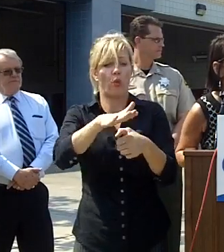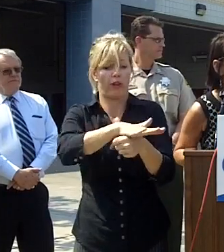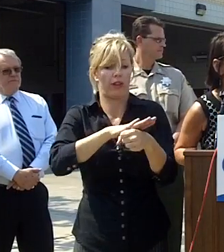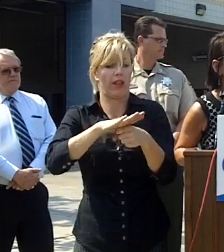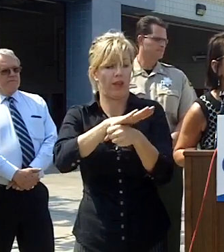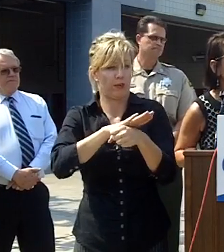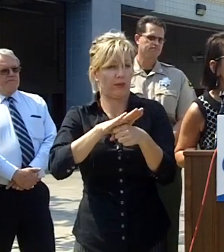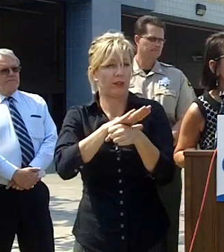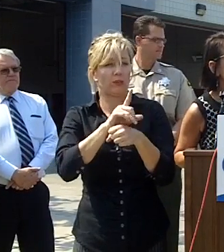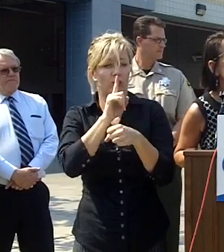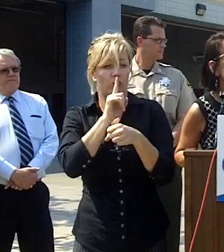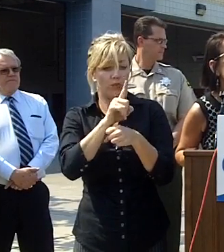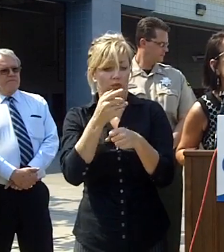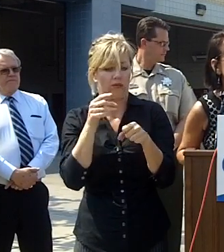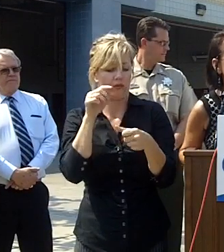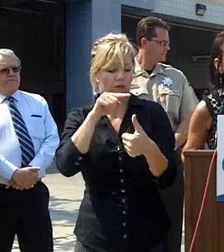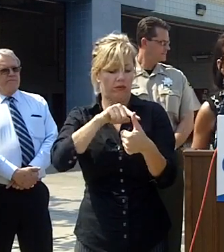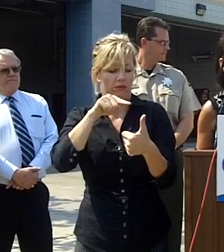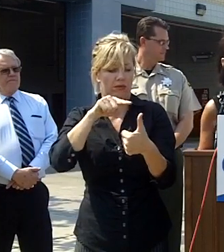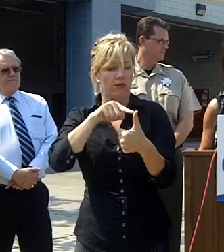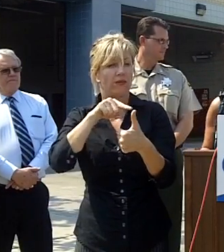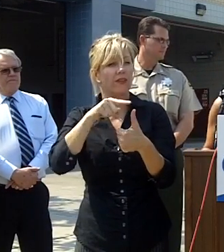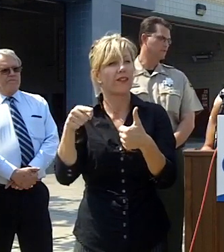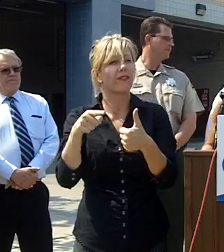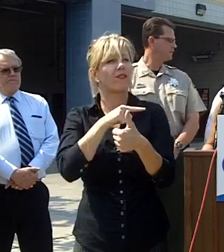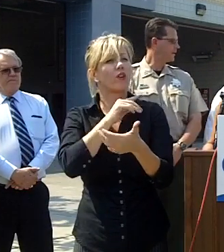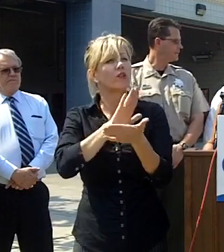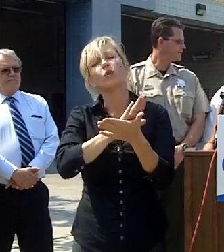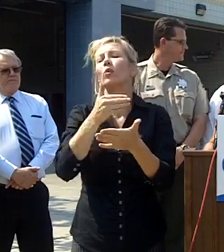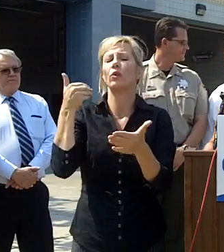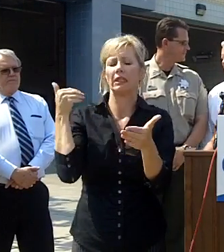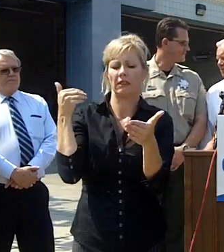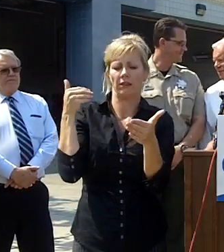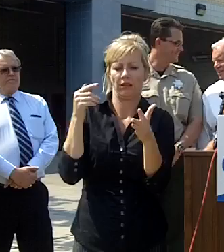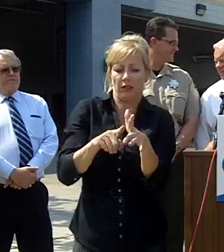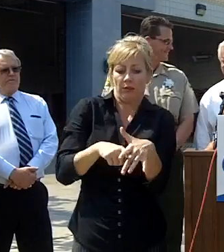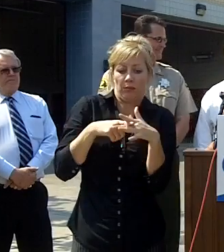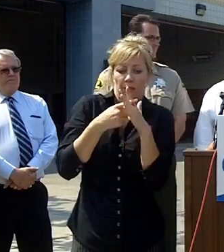fire today the first school that was evacuated which was near the fires origin was point sedia